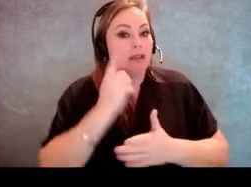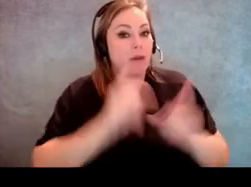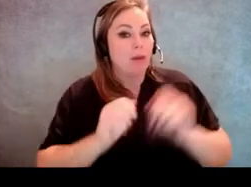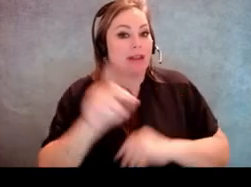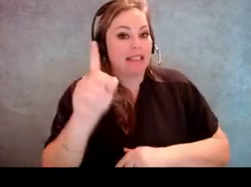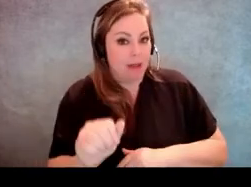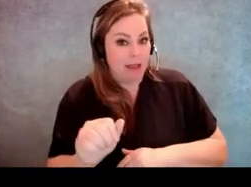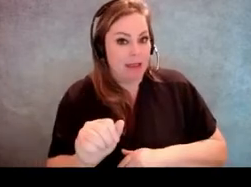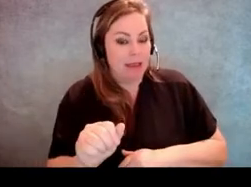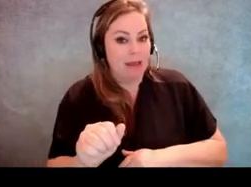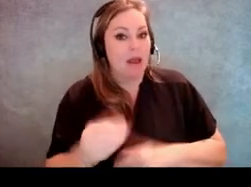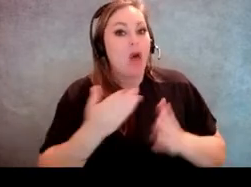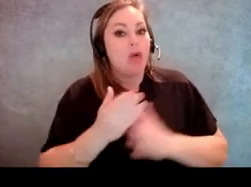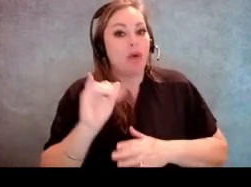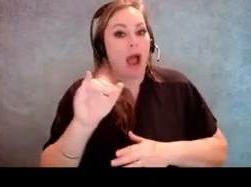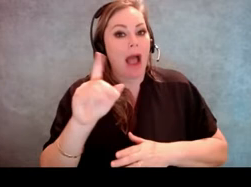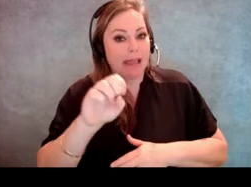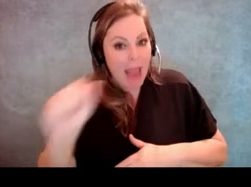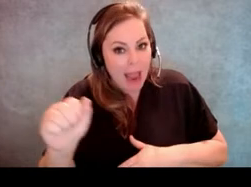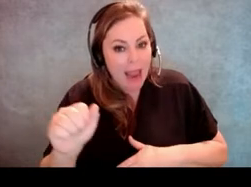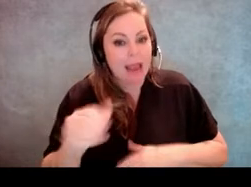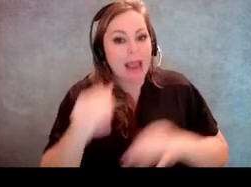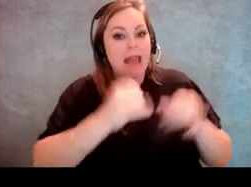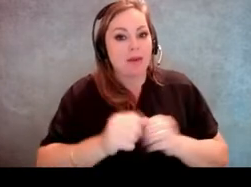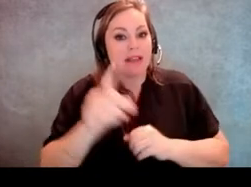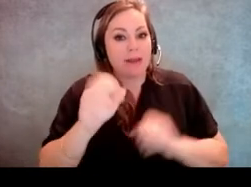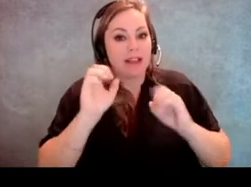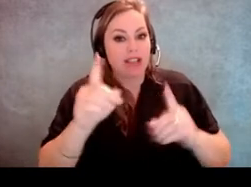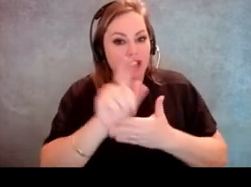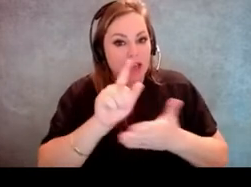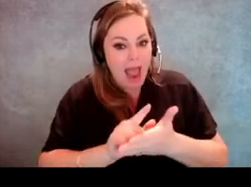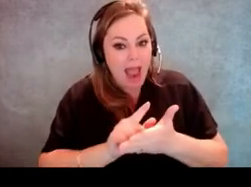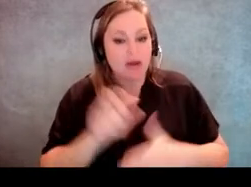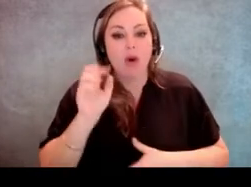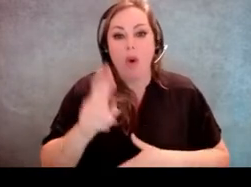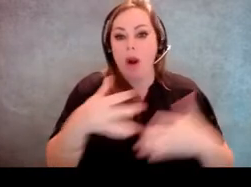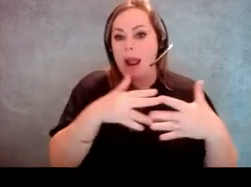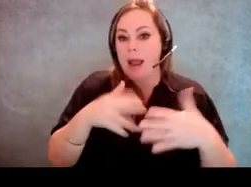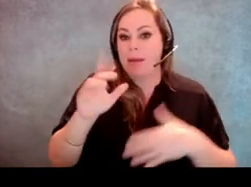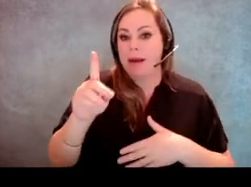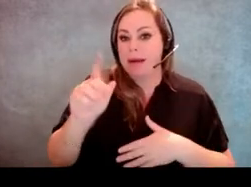through things like the IDEA, the Individuals with Disabilities Education Act, or the Americans with Disabilities Act,